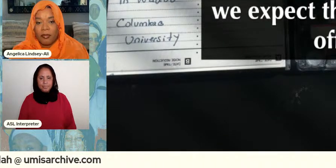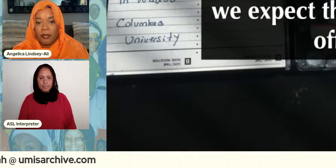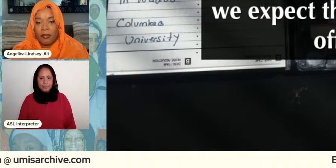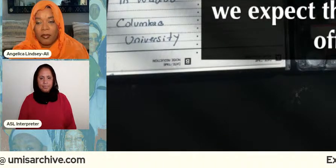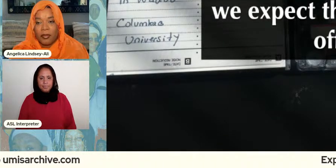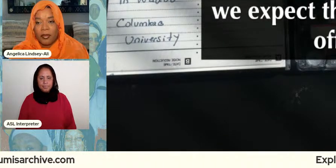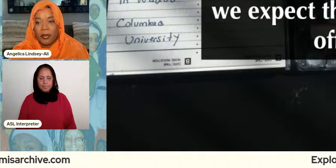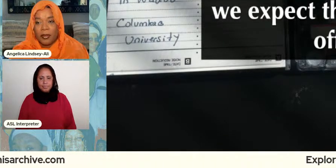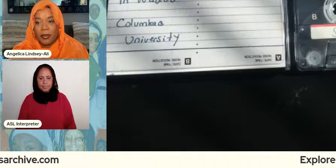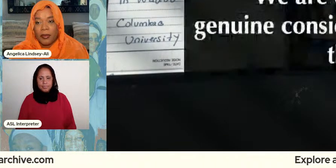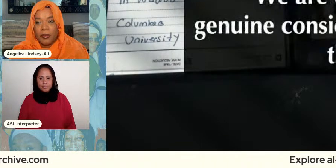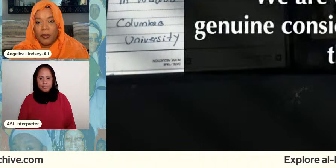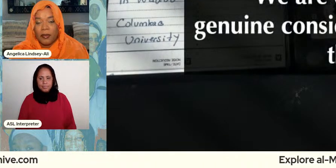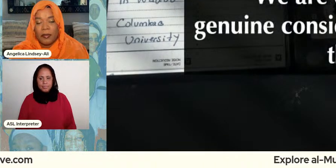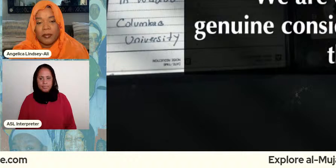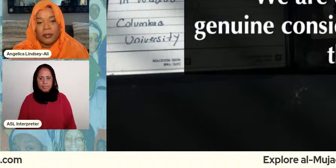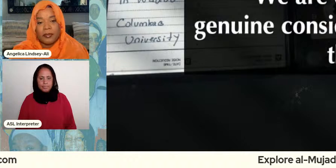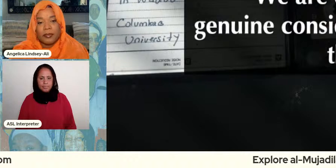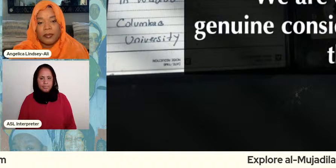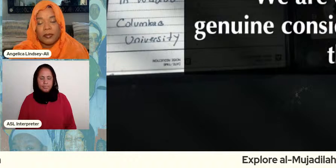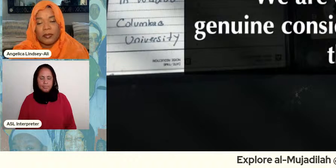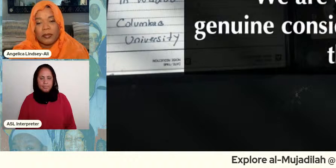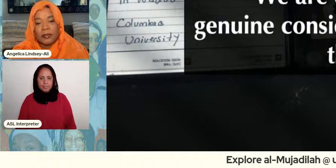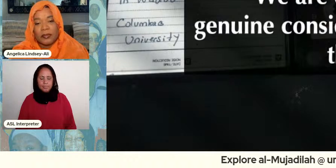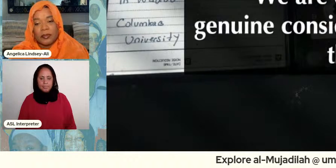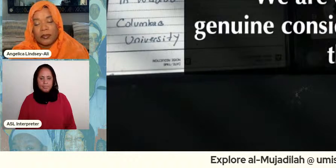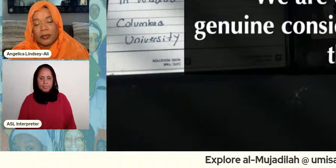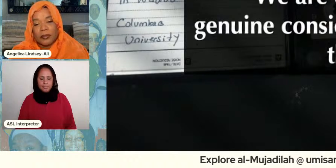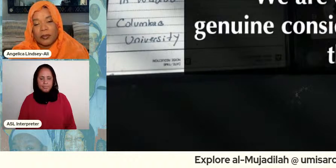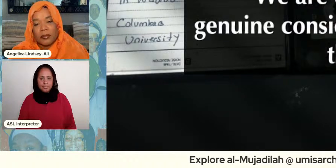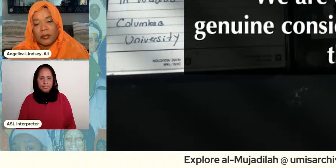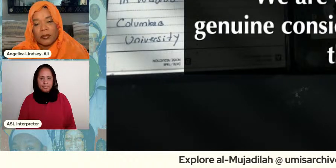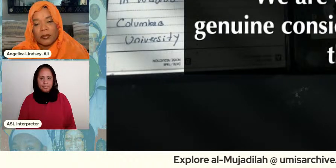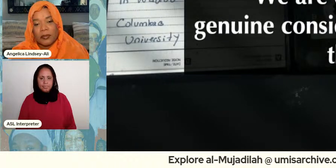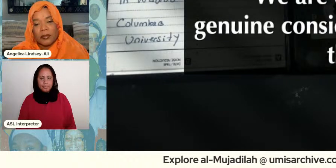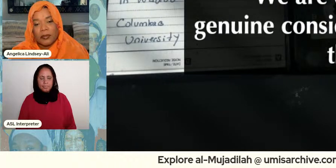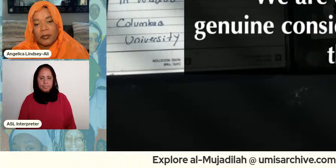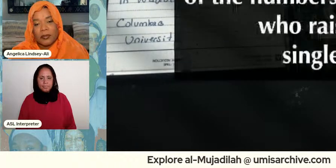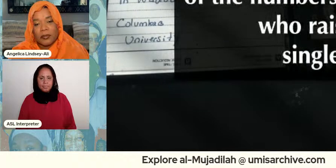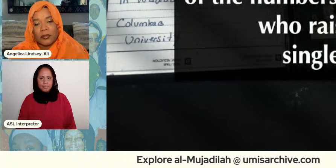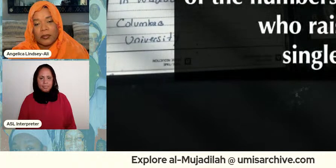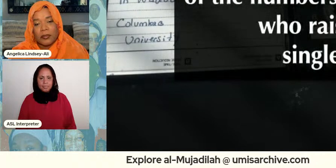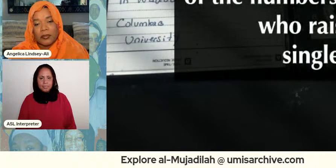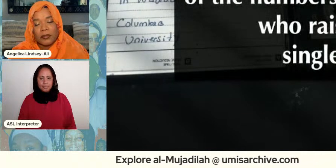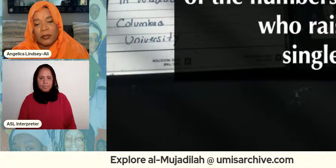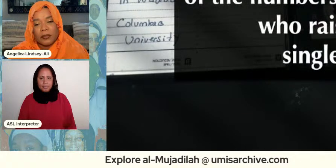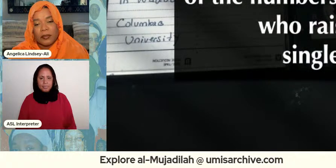least we are offering no genuine consideration of the realities of the numbers of women who raise